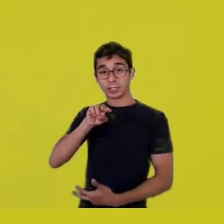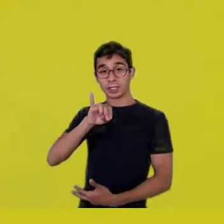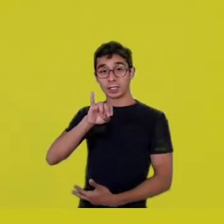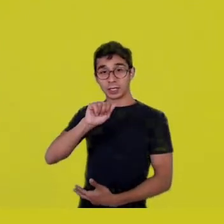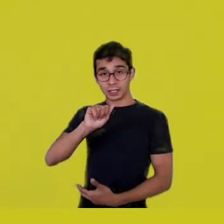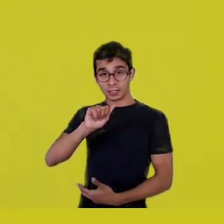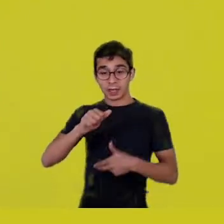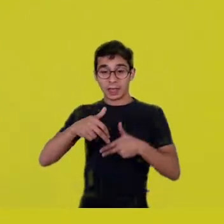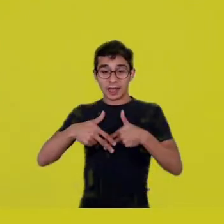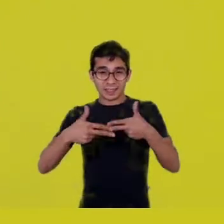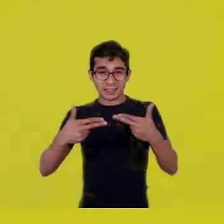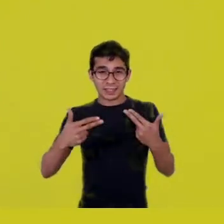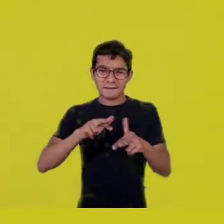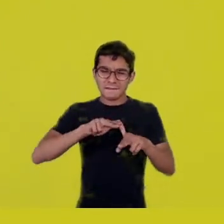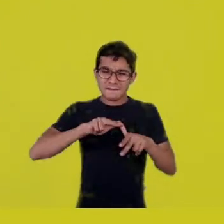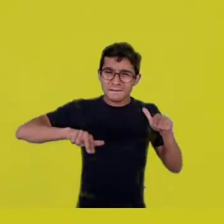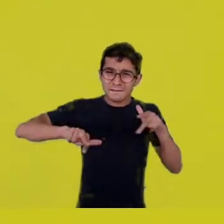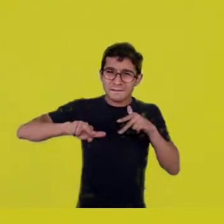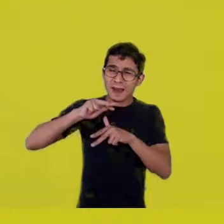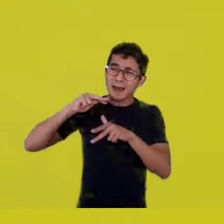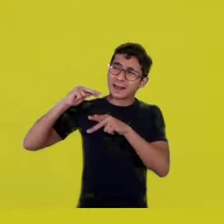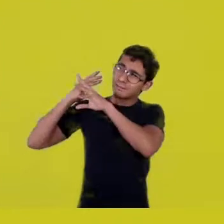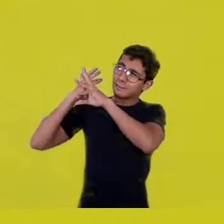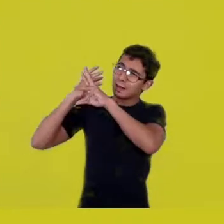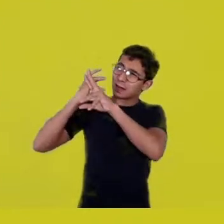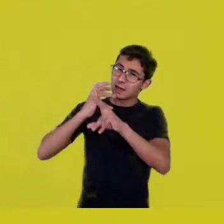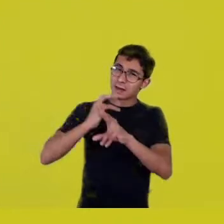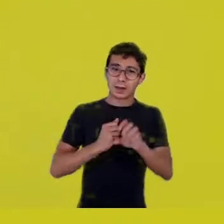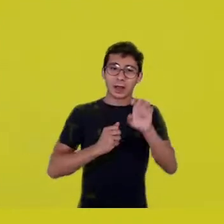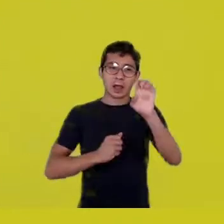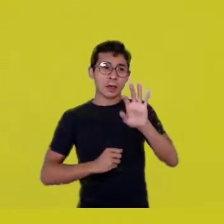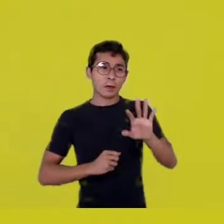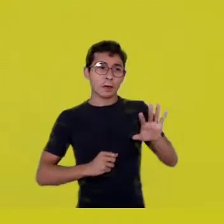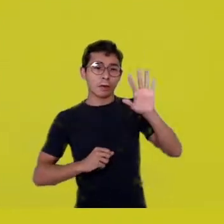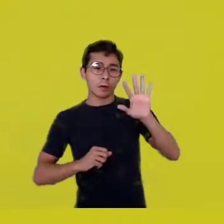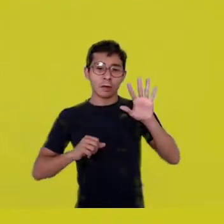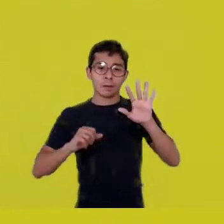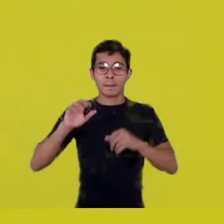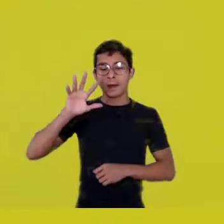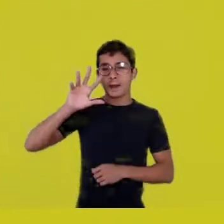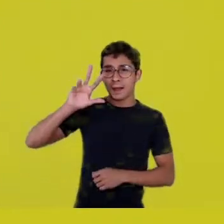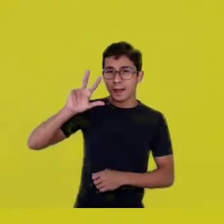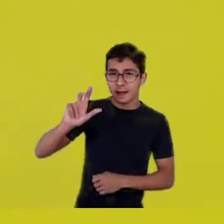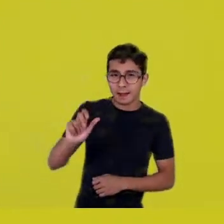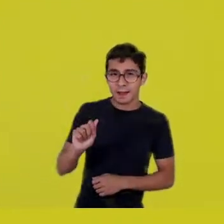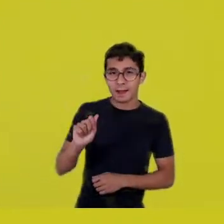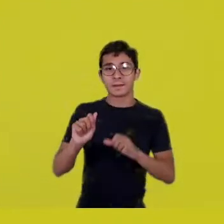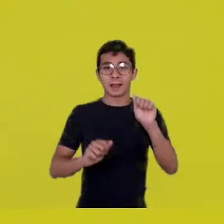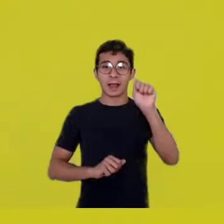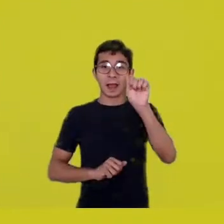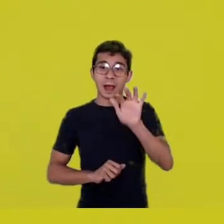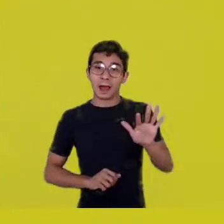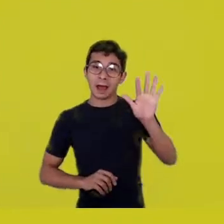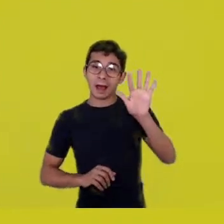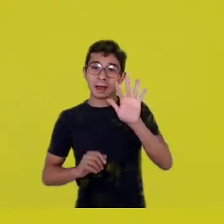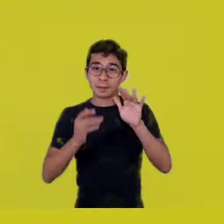Europeans, Africans, Asians, all those people who preceded us -